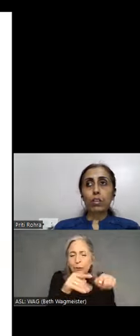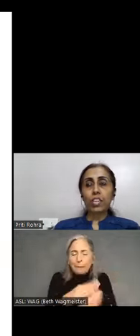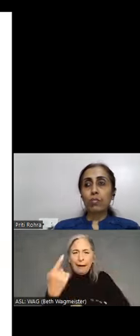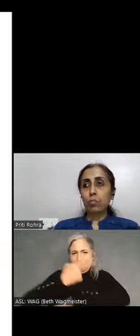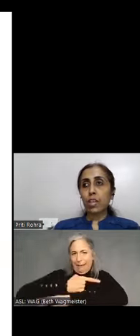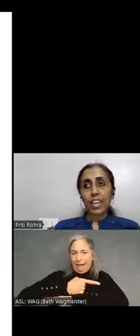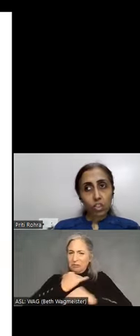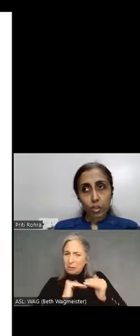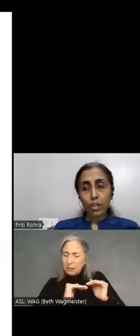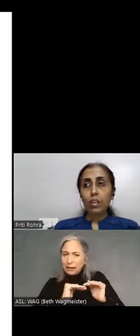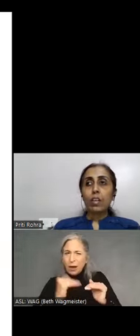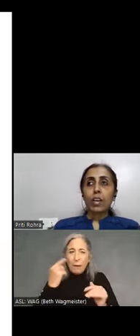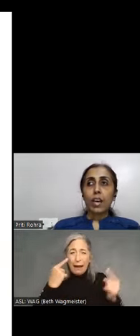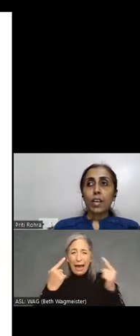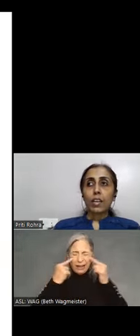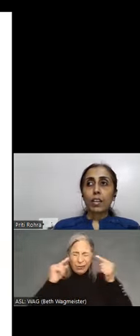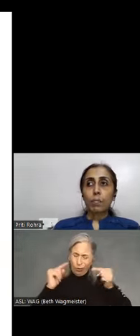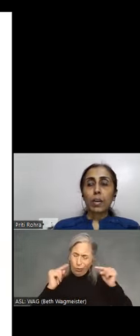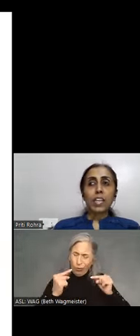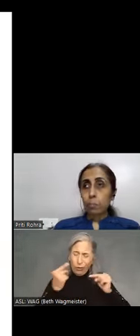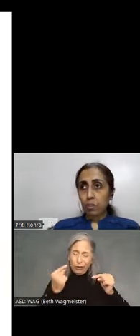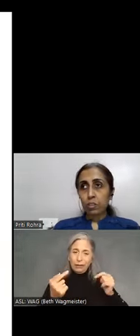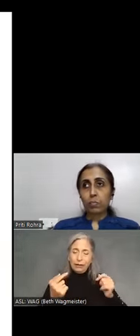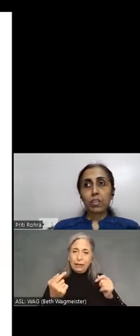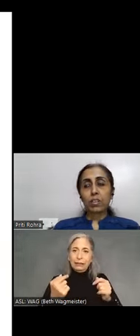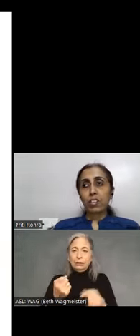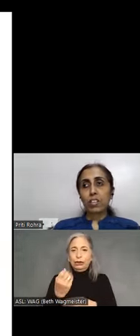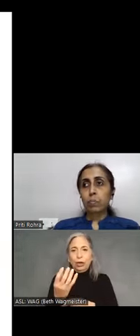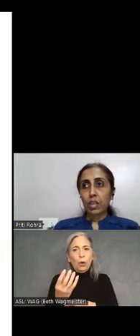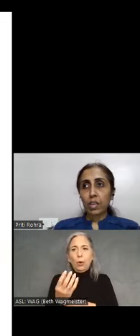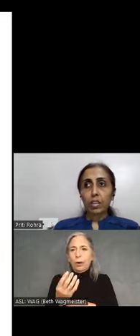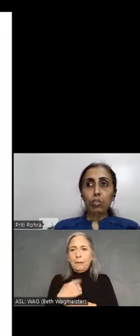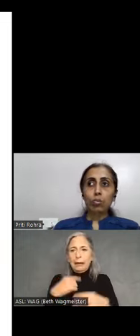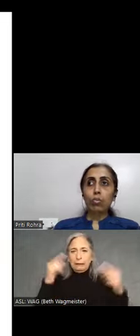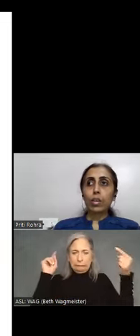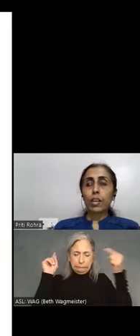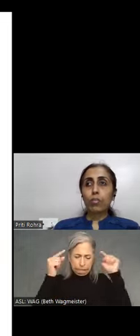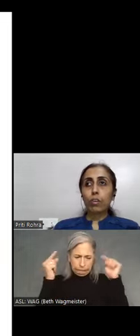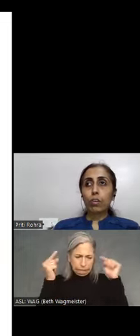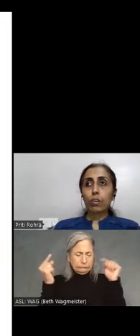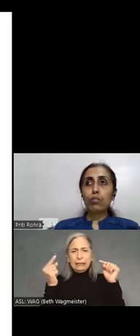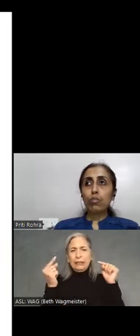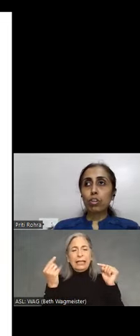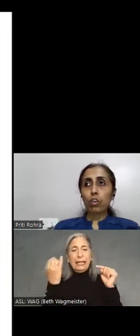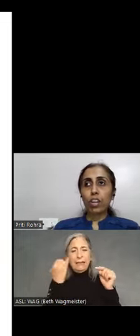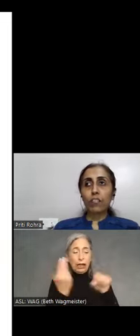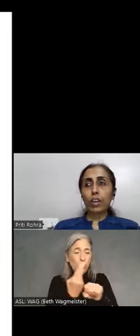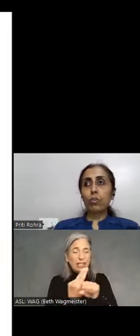it gives me eye strain. And my temples basically start paining. So I will use it only if I want to